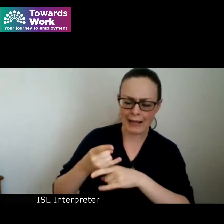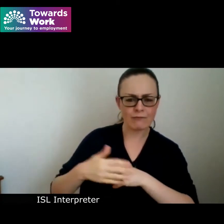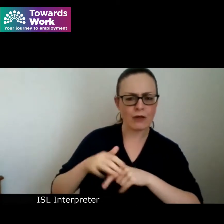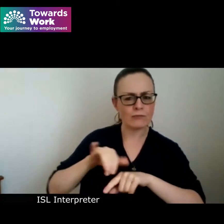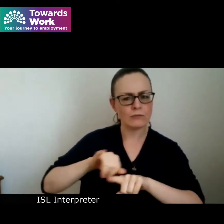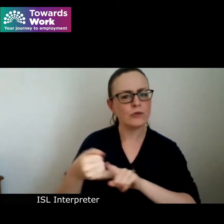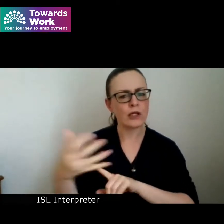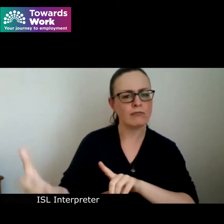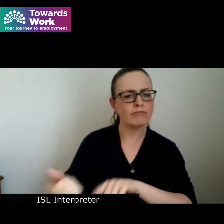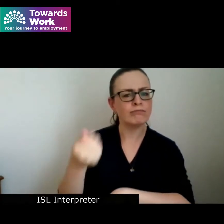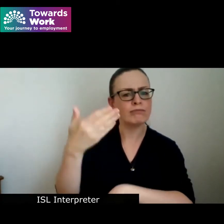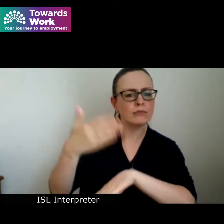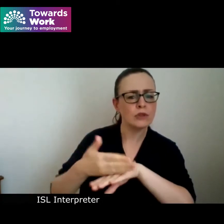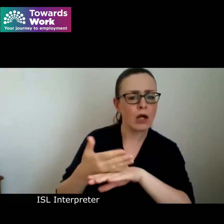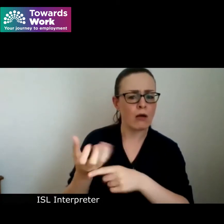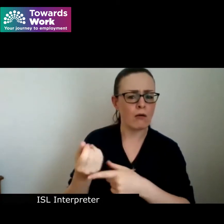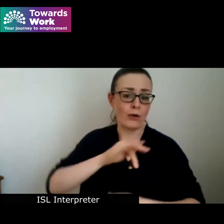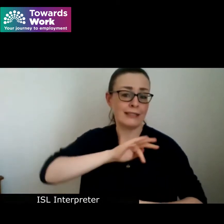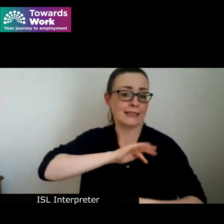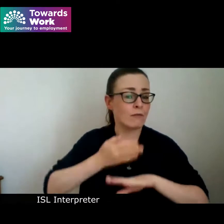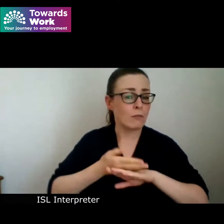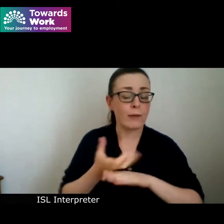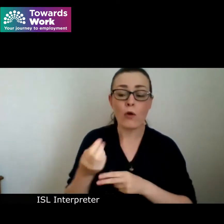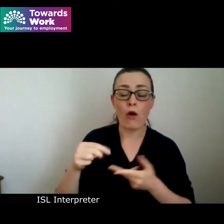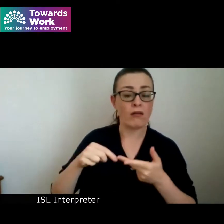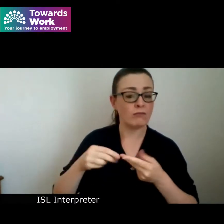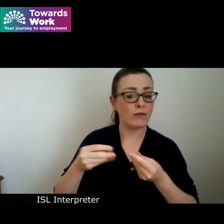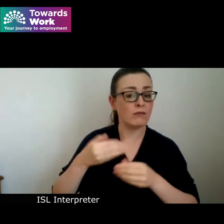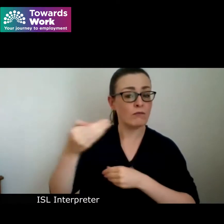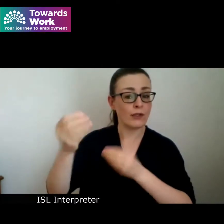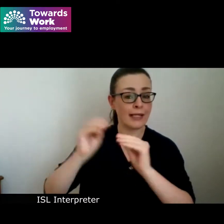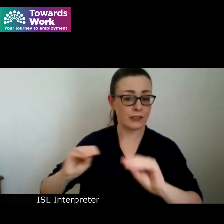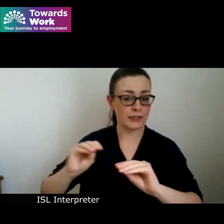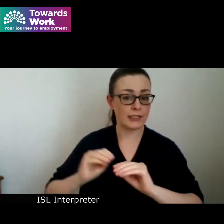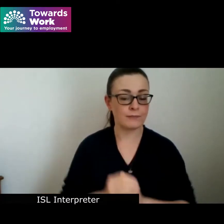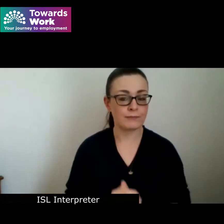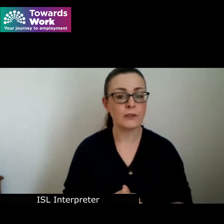self-employment, or further education. We will be facilitating free online sessions,